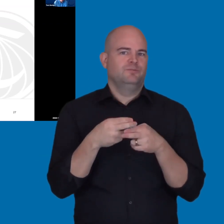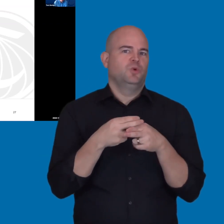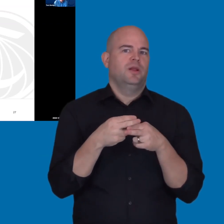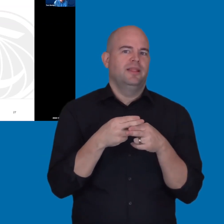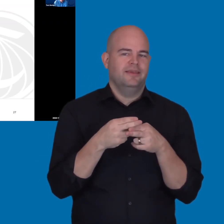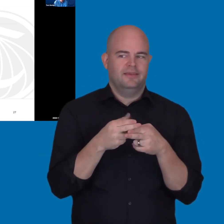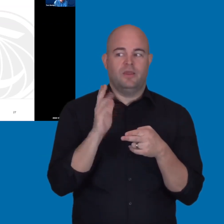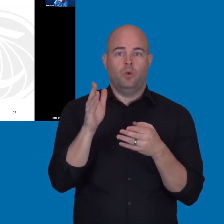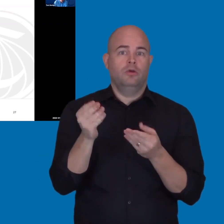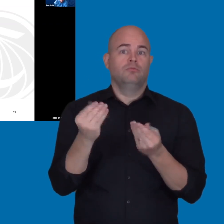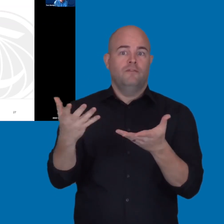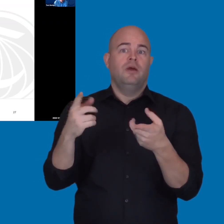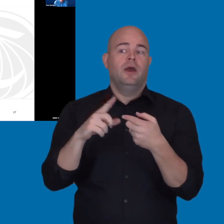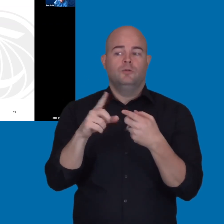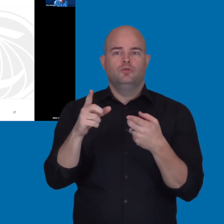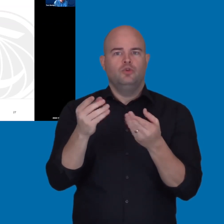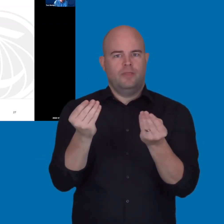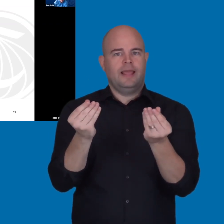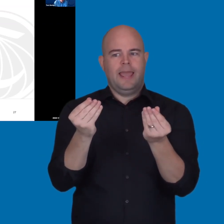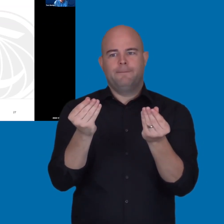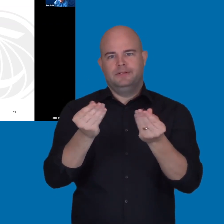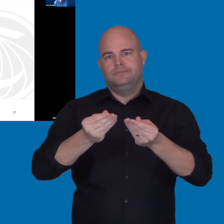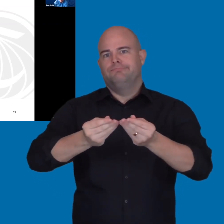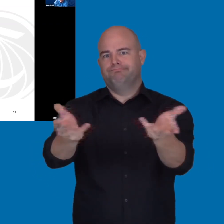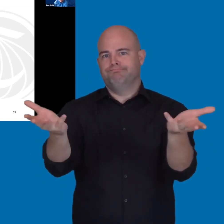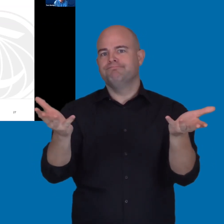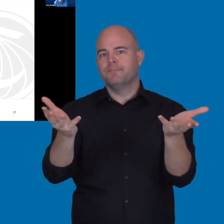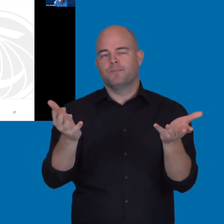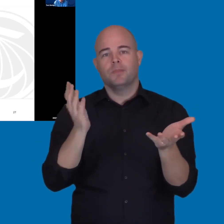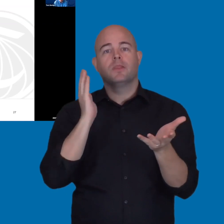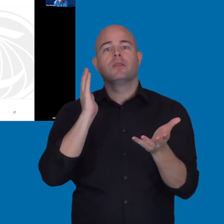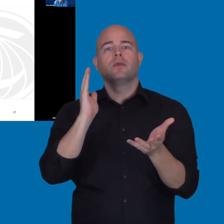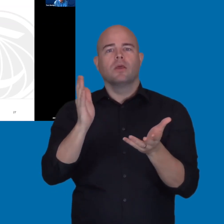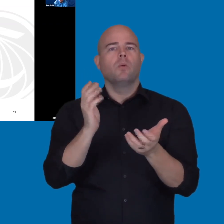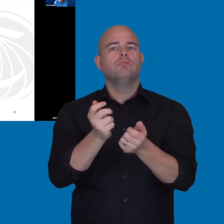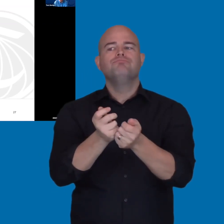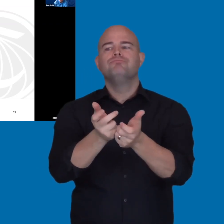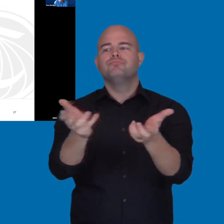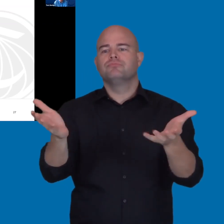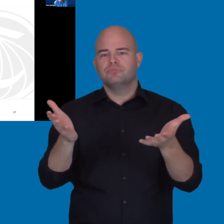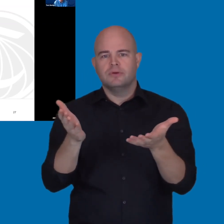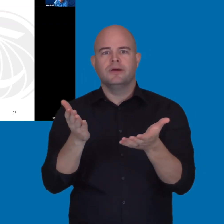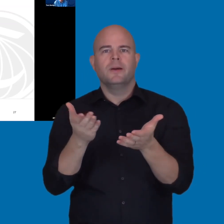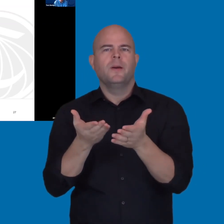that we will be developing very shortly. And we will provide to the campuses.